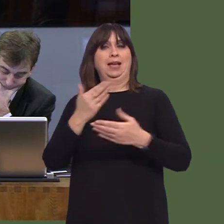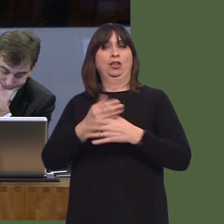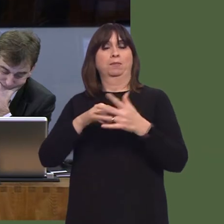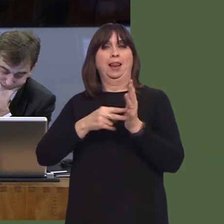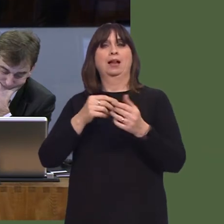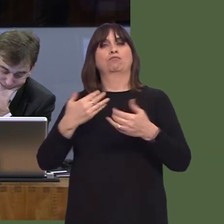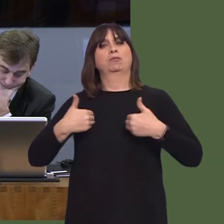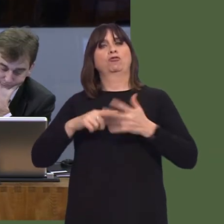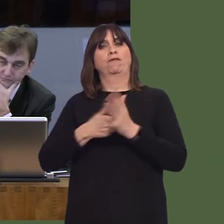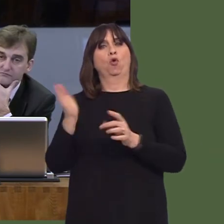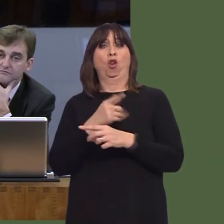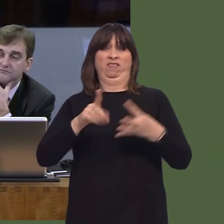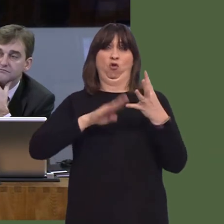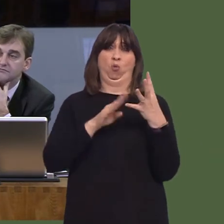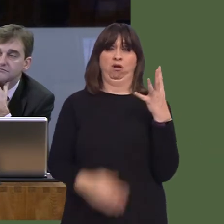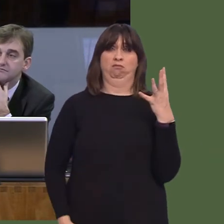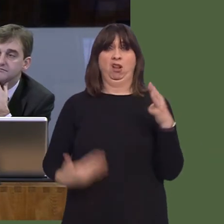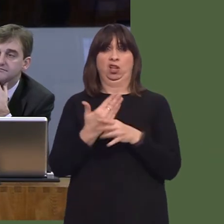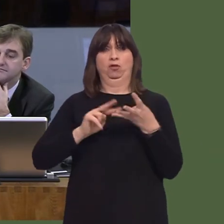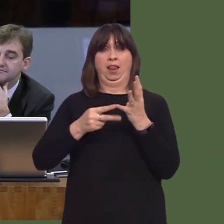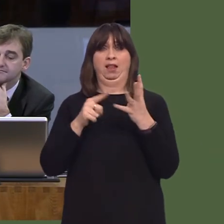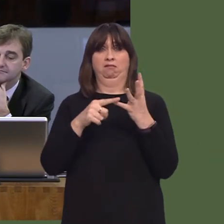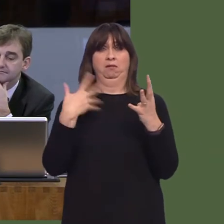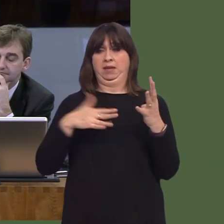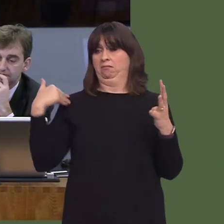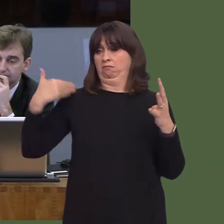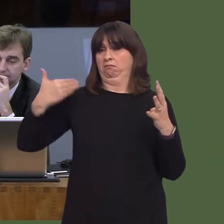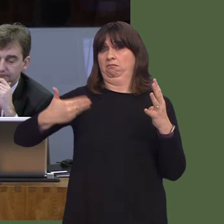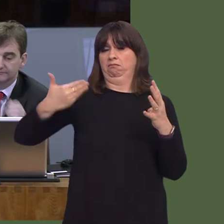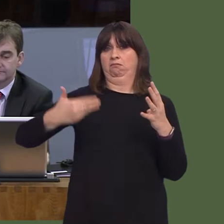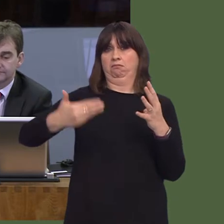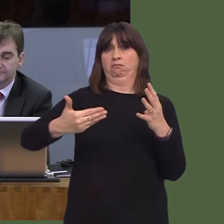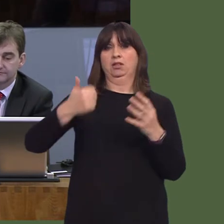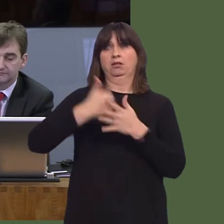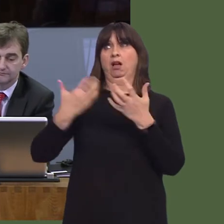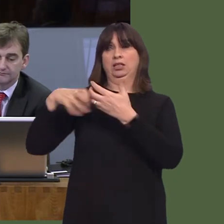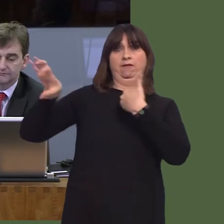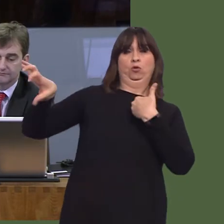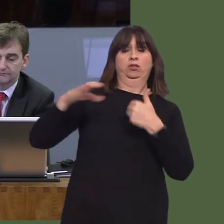on this, so that the people who have this service can receive it and understand that it's there.